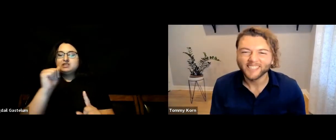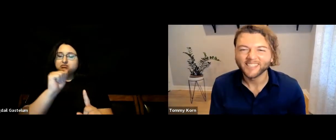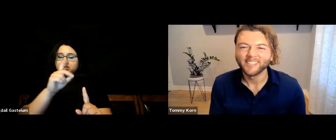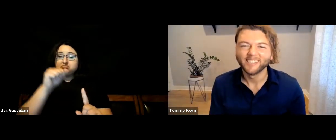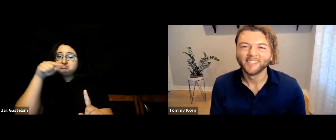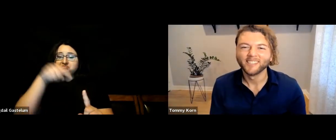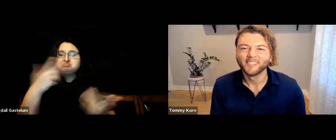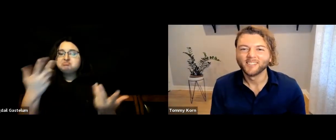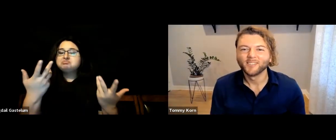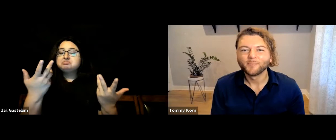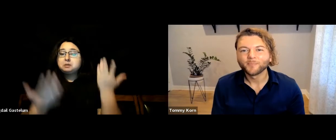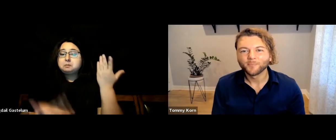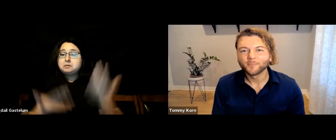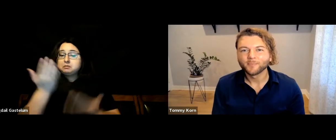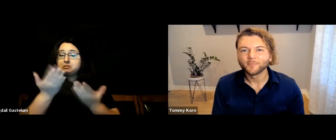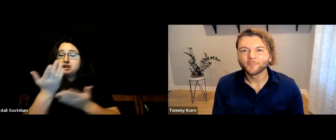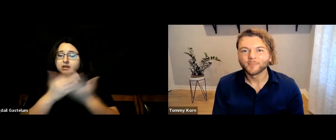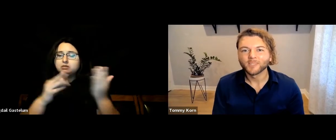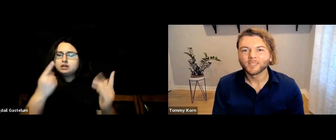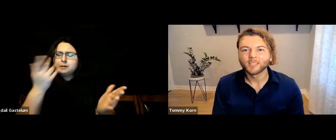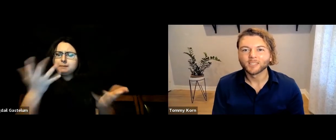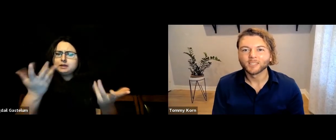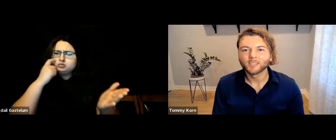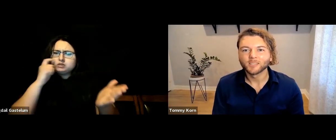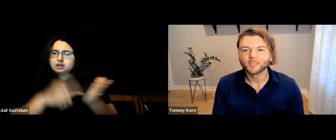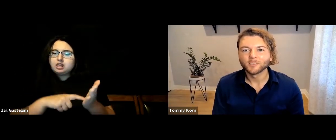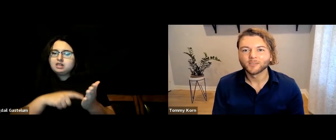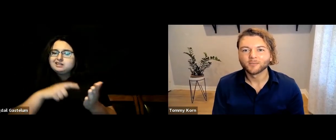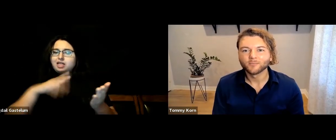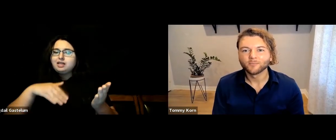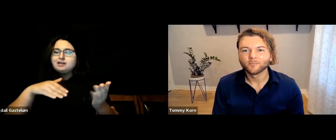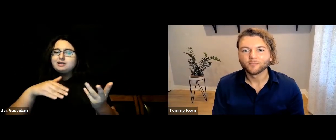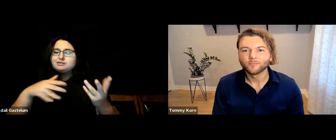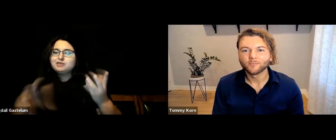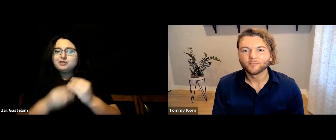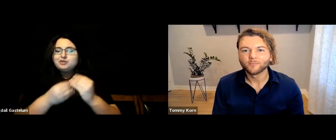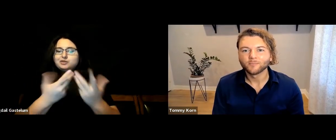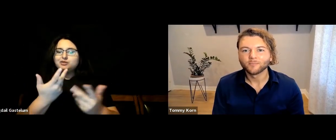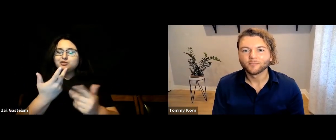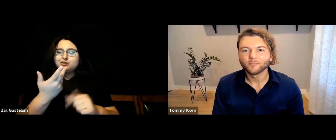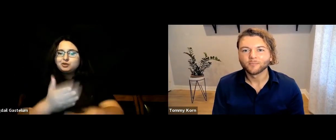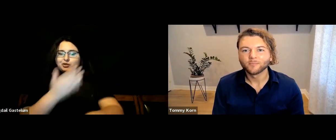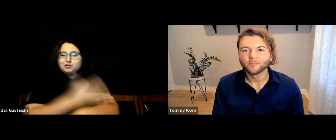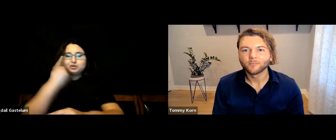[Bigdail] On that topic, I’ve noticed that the ADA hasn’t recognized full improvements